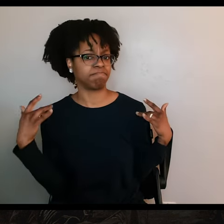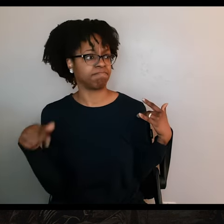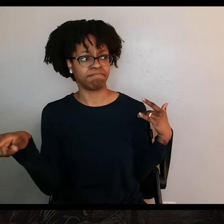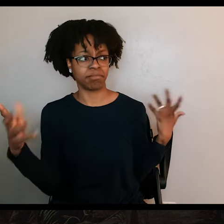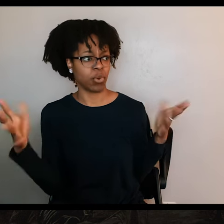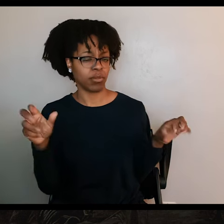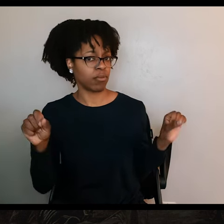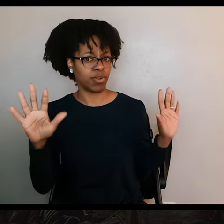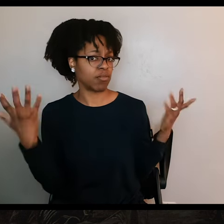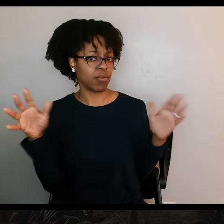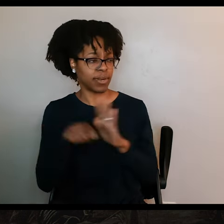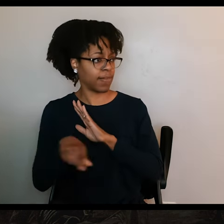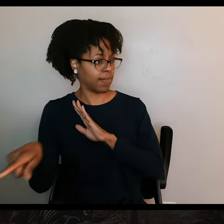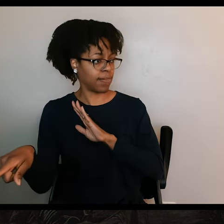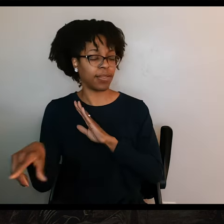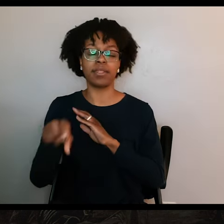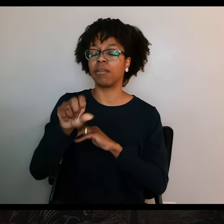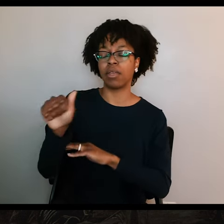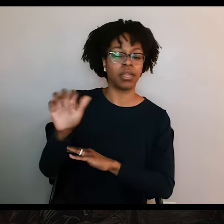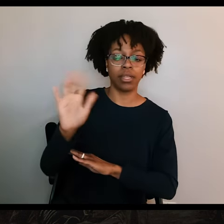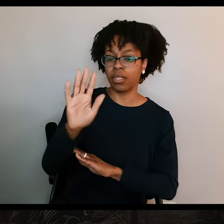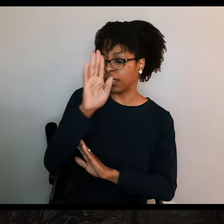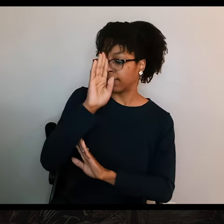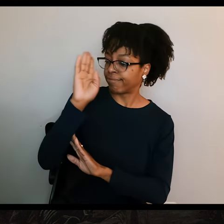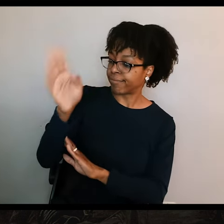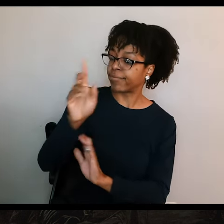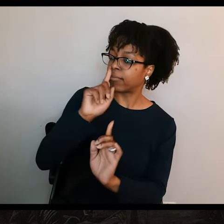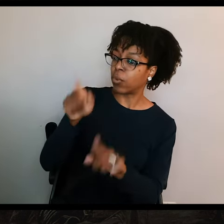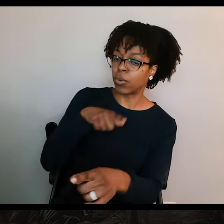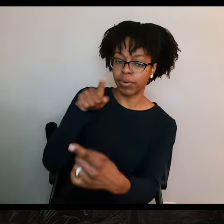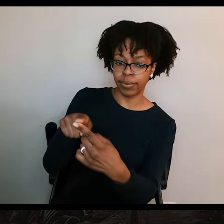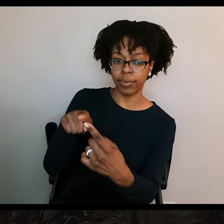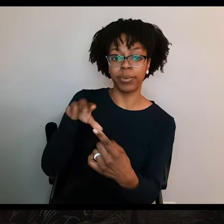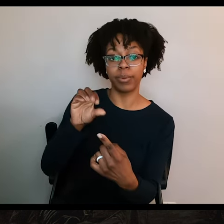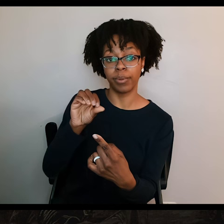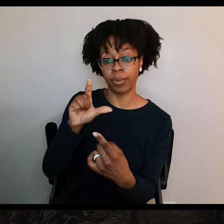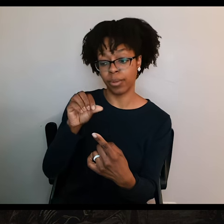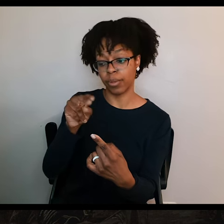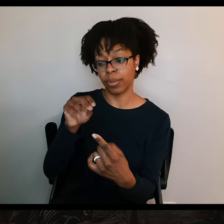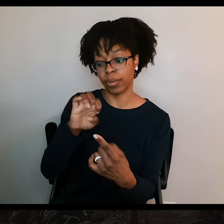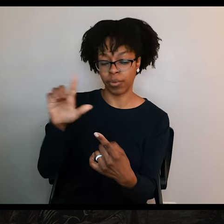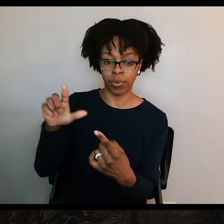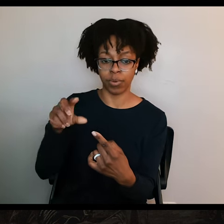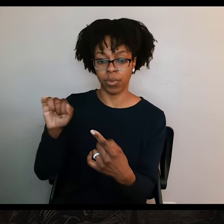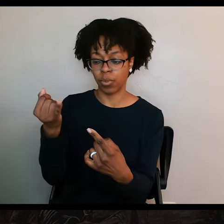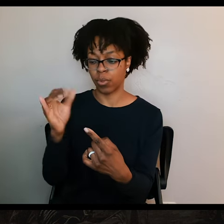to do with killing men who had already surrendered. So Santa Anna then sent a direct order to Colonel Jose Nicolas de la Portilla,